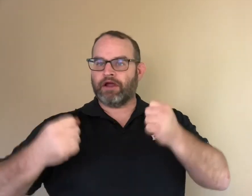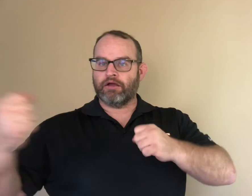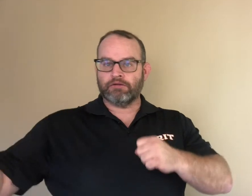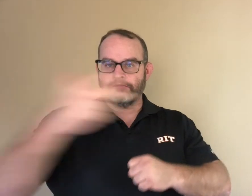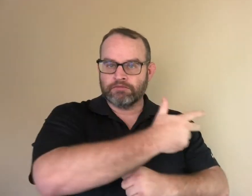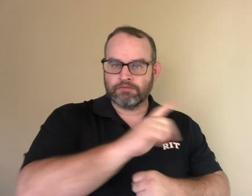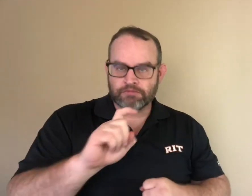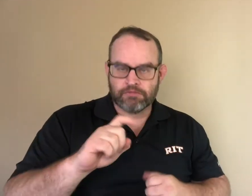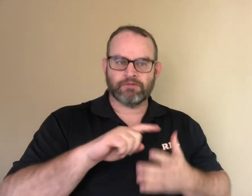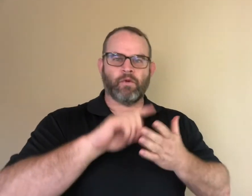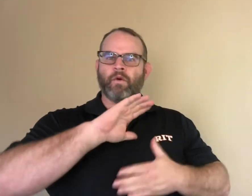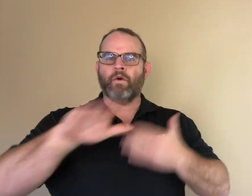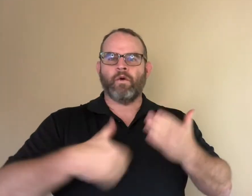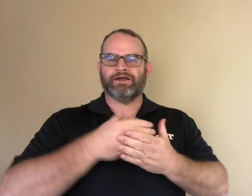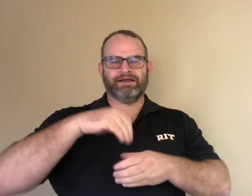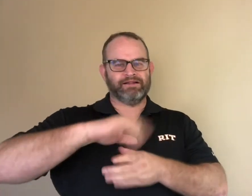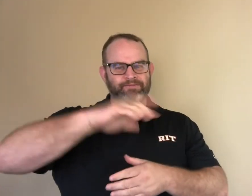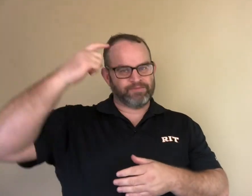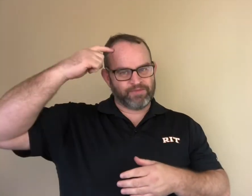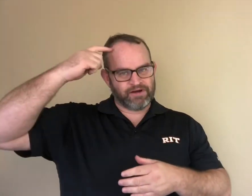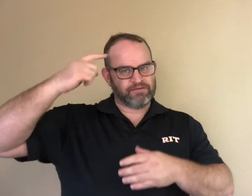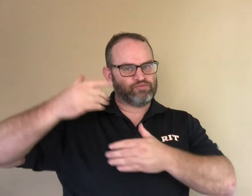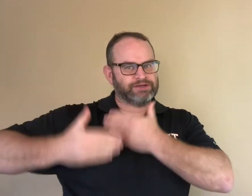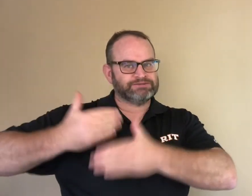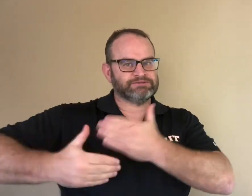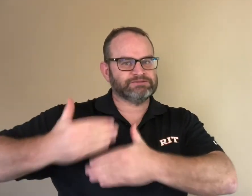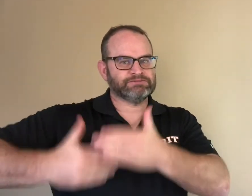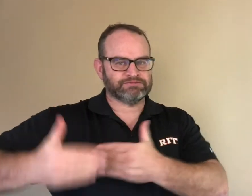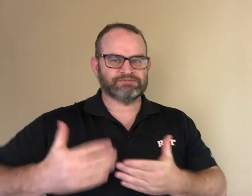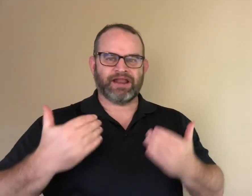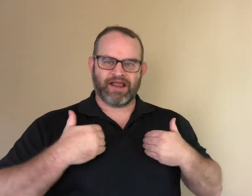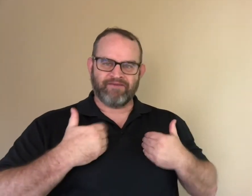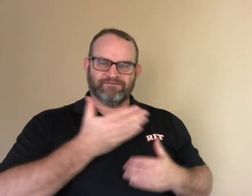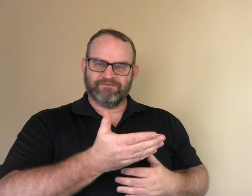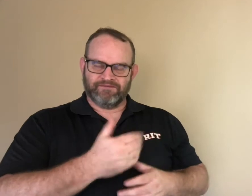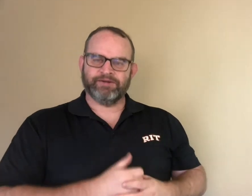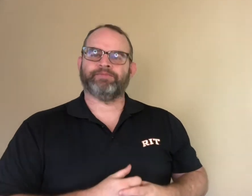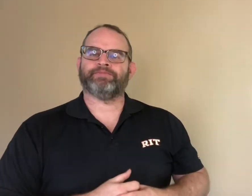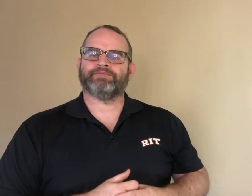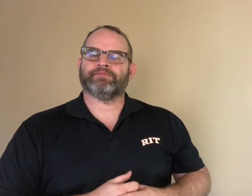All that happen in a conscious and unconscious mind.